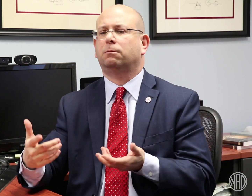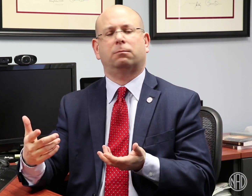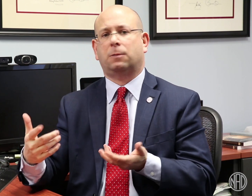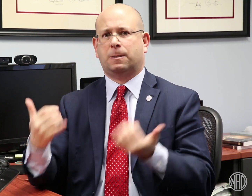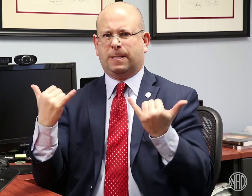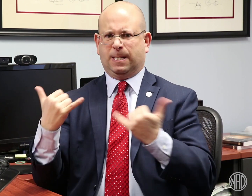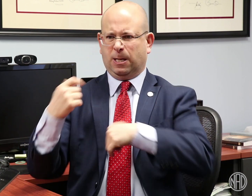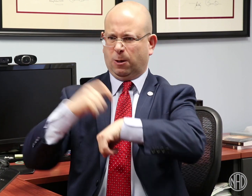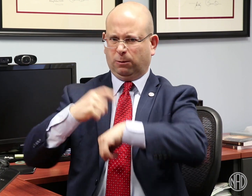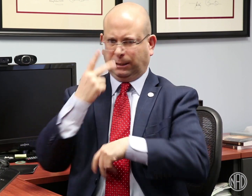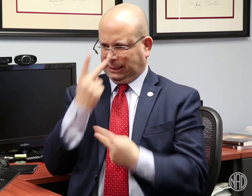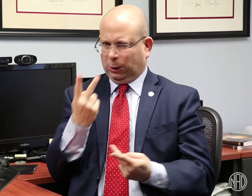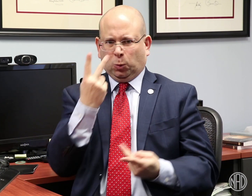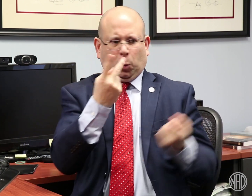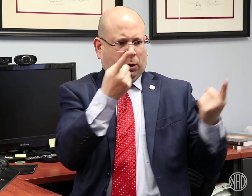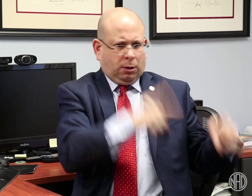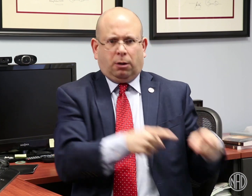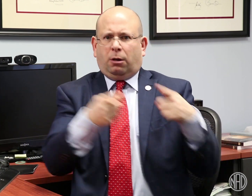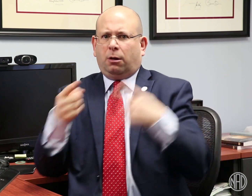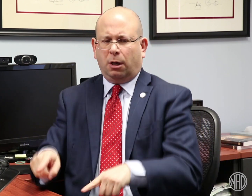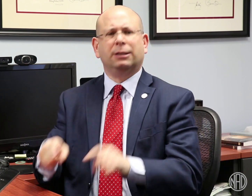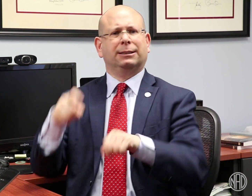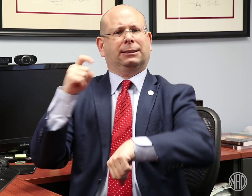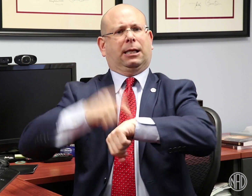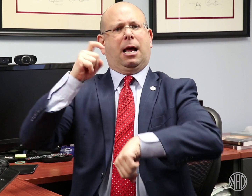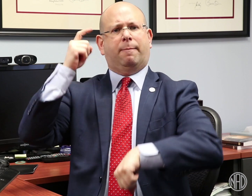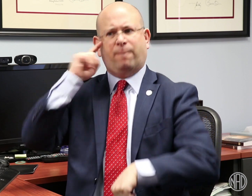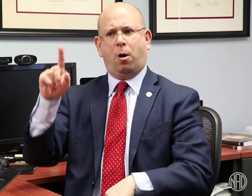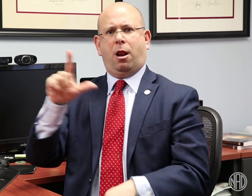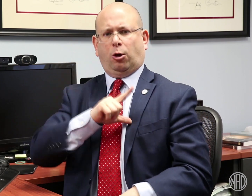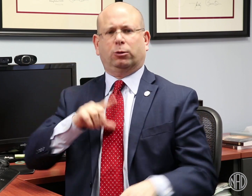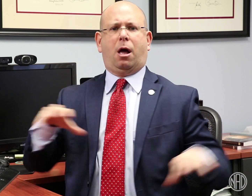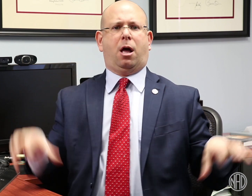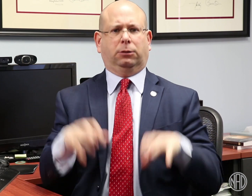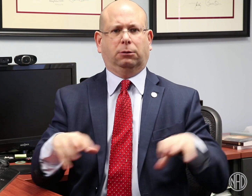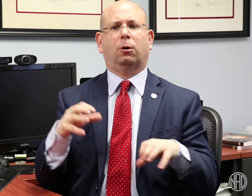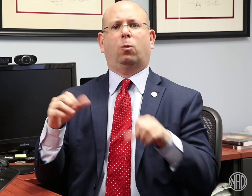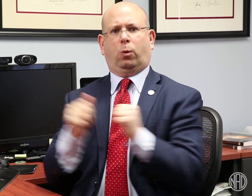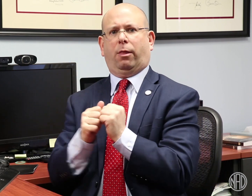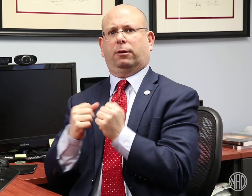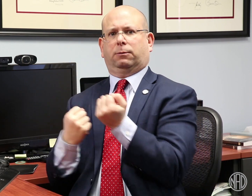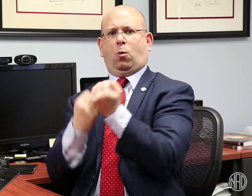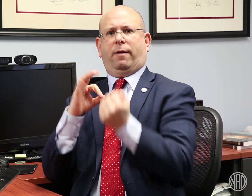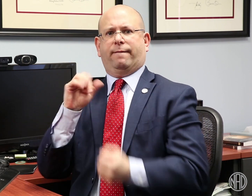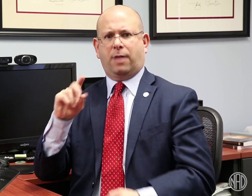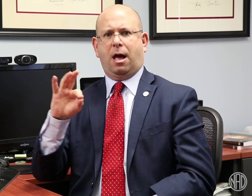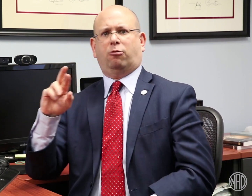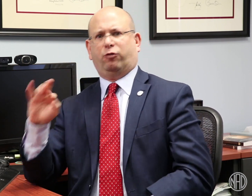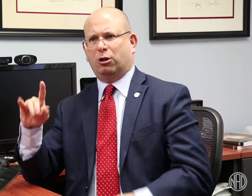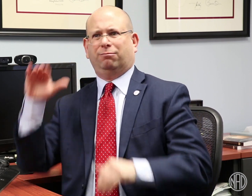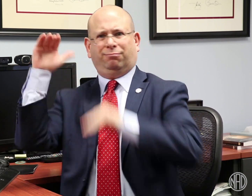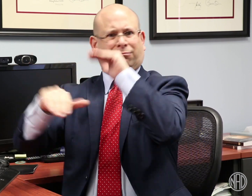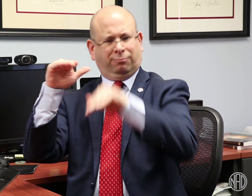Now, after these two horrific incidents, it is far more important now for the Florida legislature